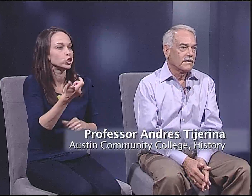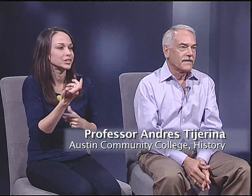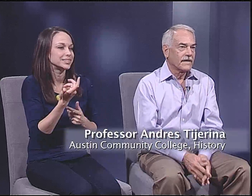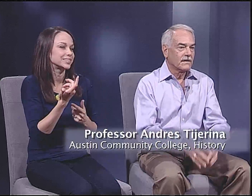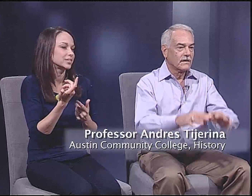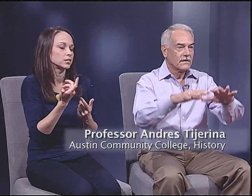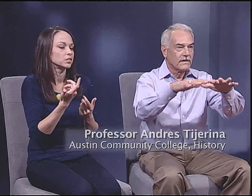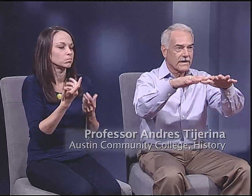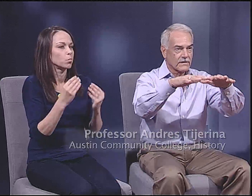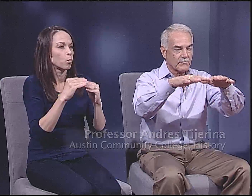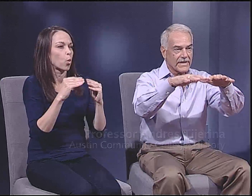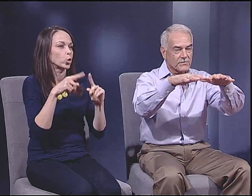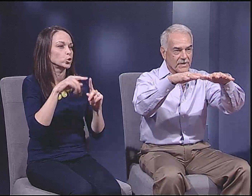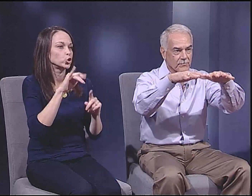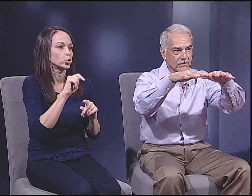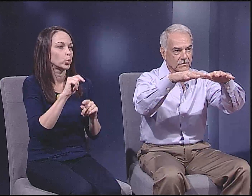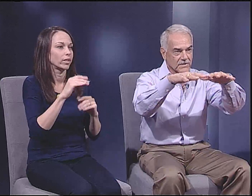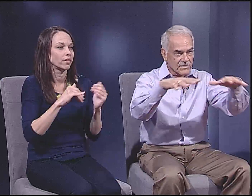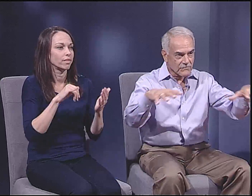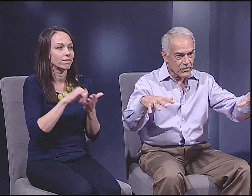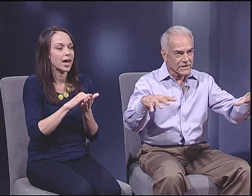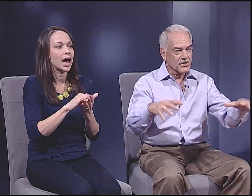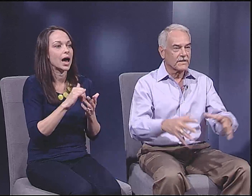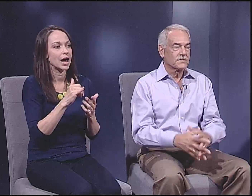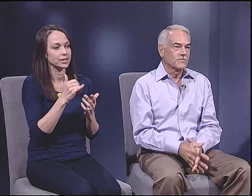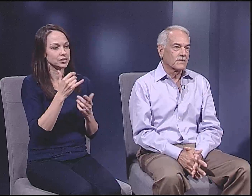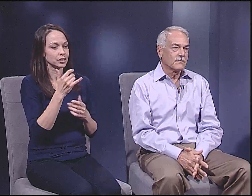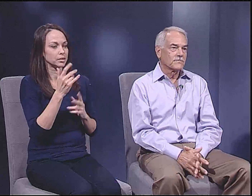that makes people disenfranchise themselves.